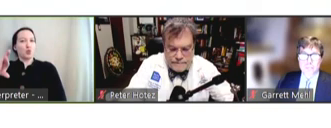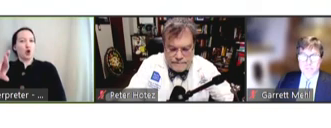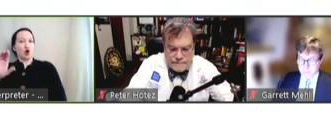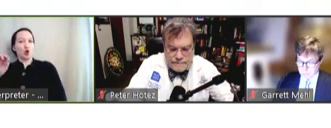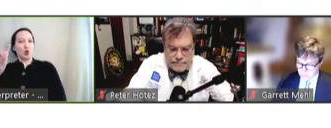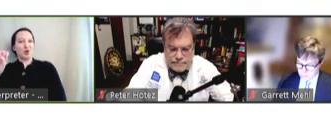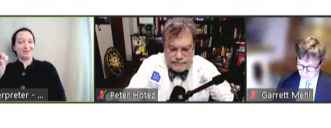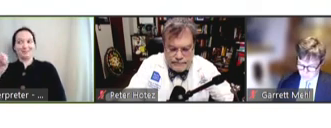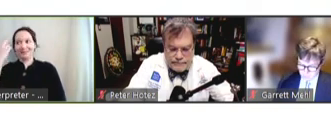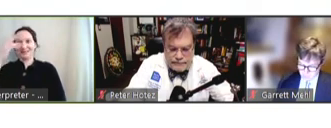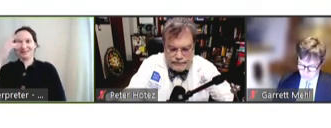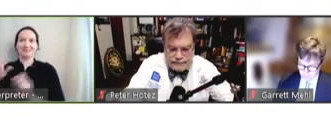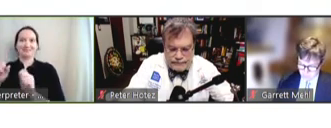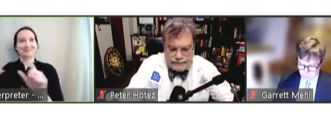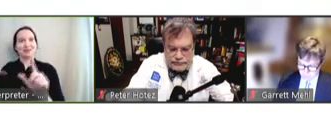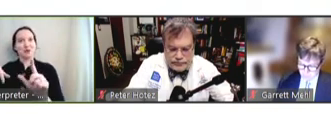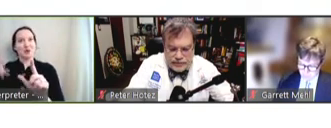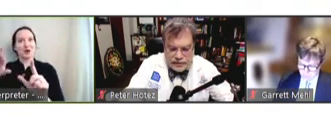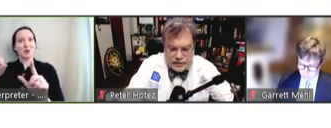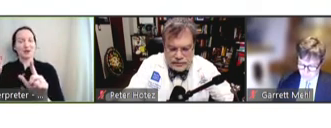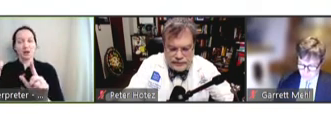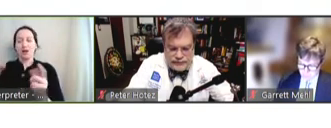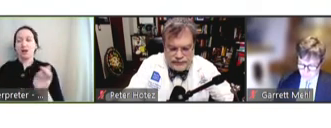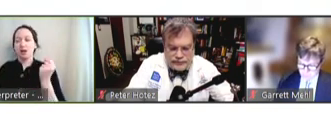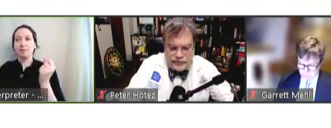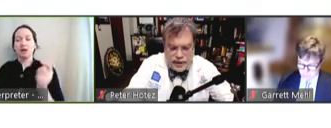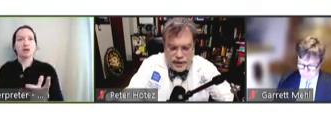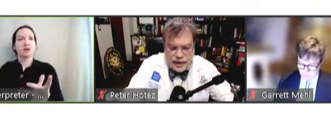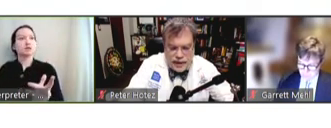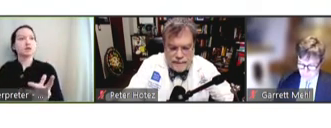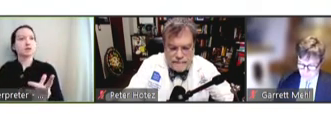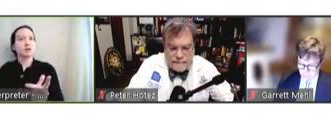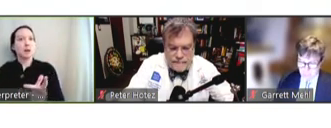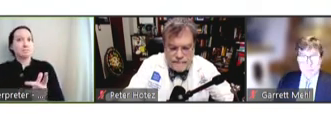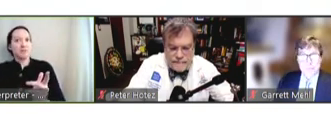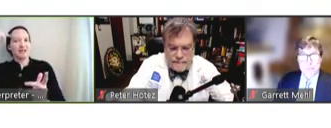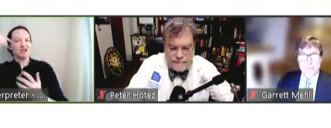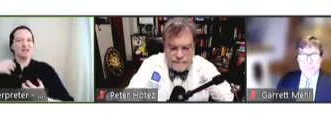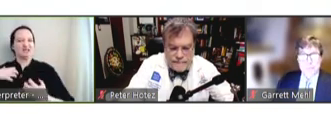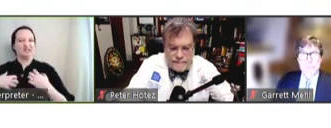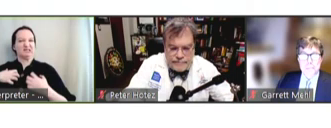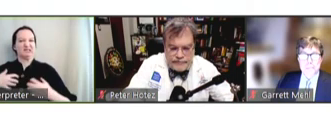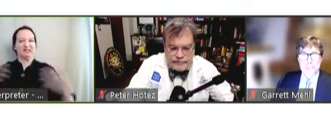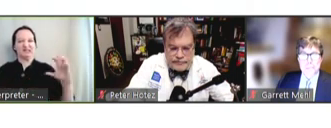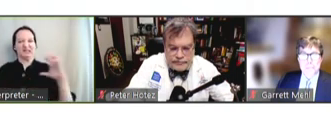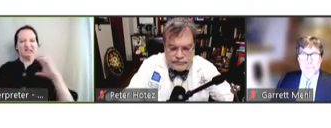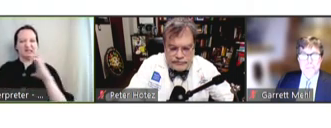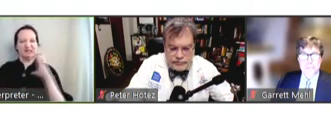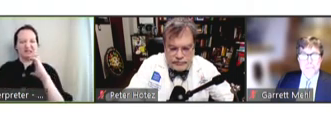you can generate a Q.R. code, it's created a lot of political ire, and there are, you know,